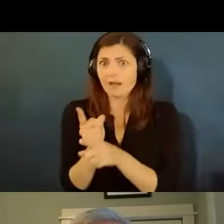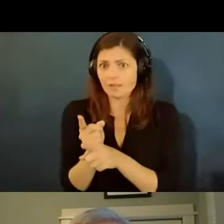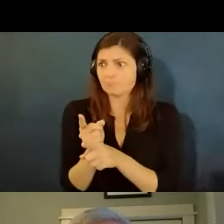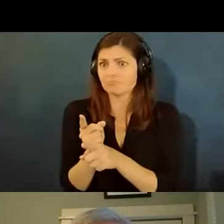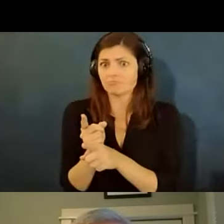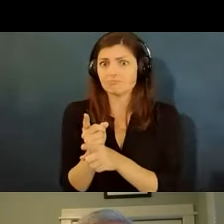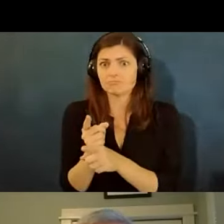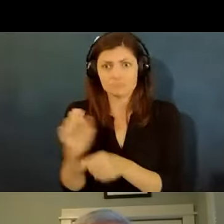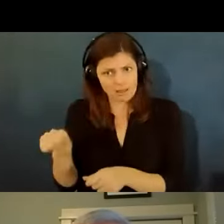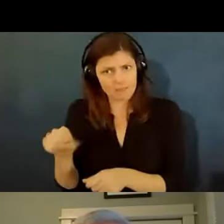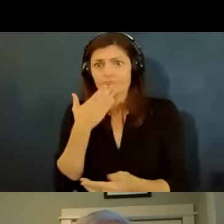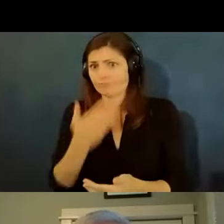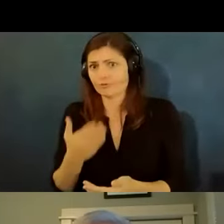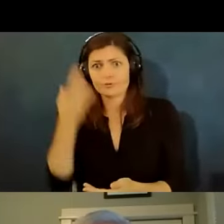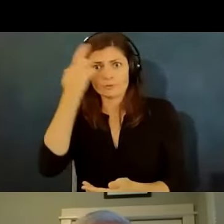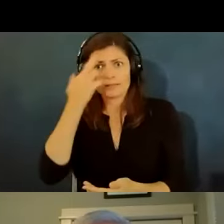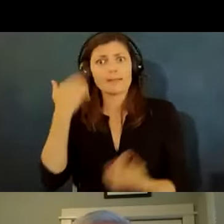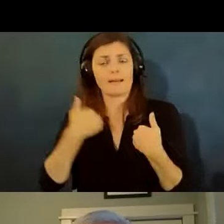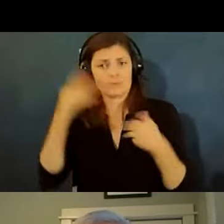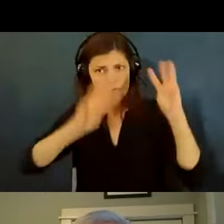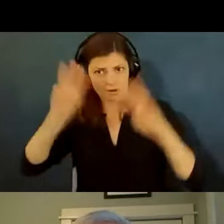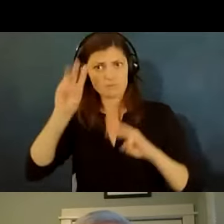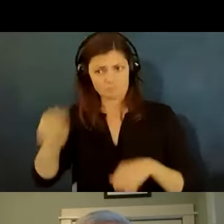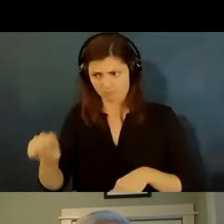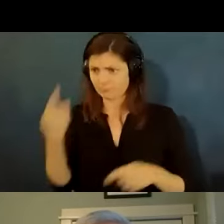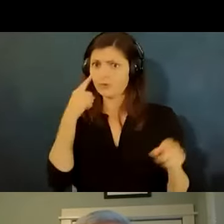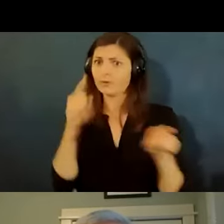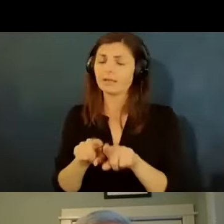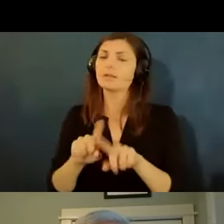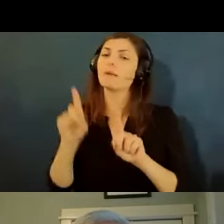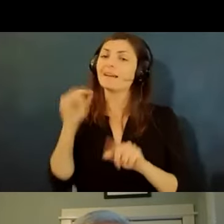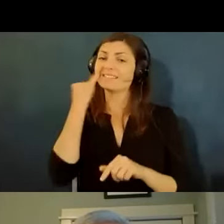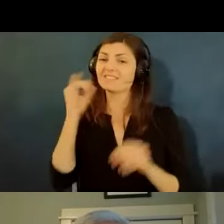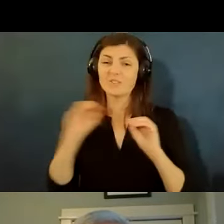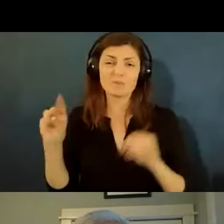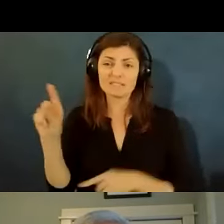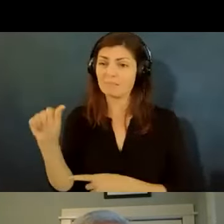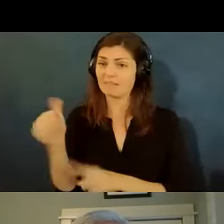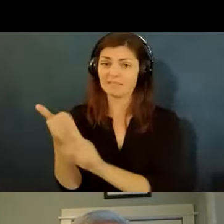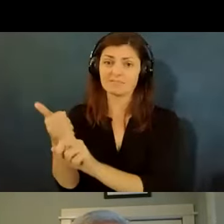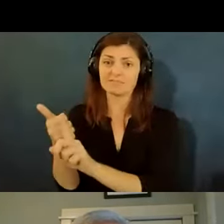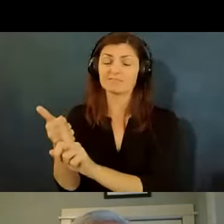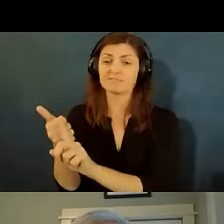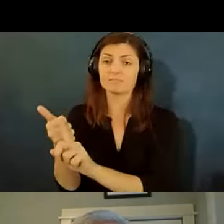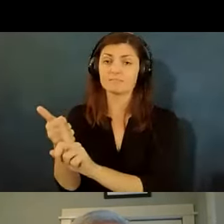or rational worry it's not a question of that but if they have no disability themselves and